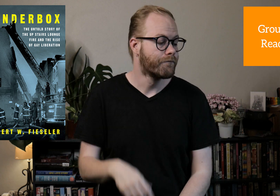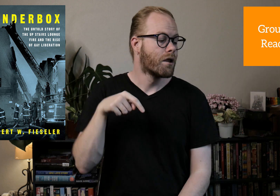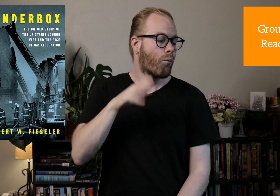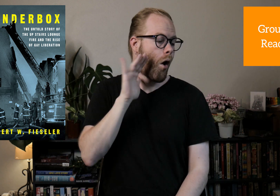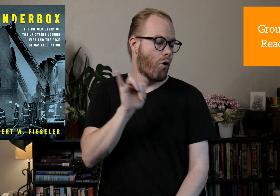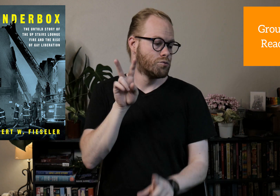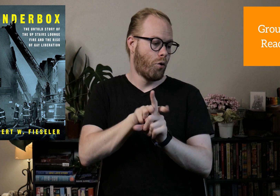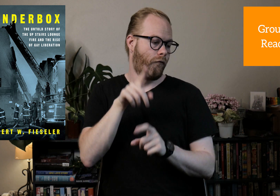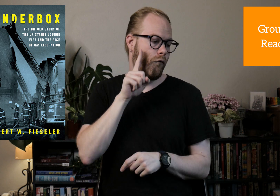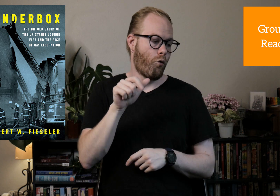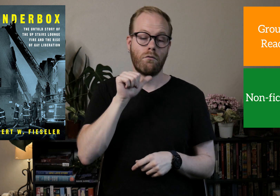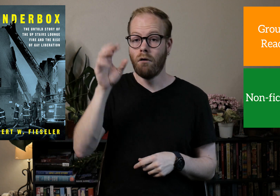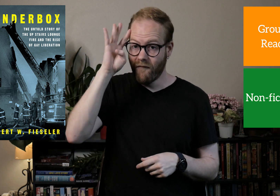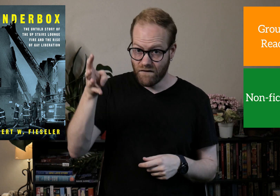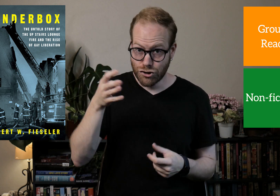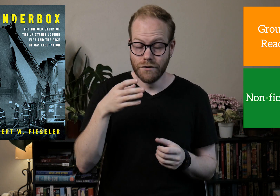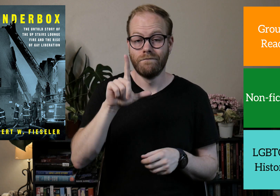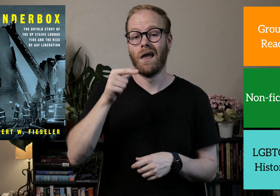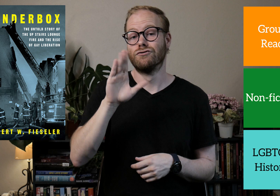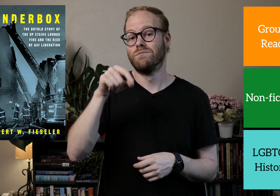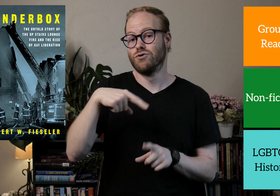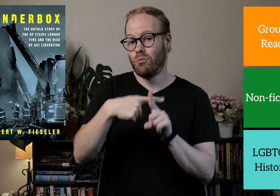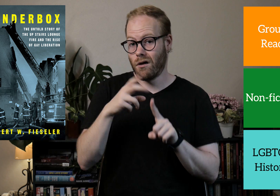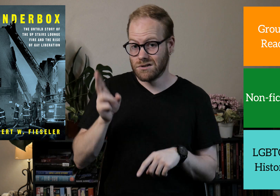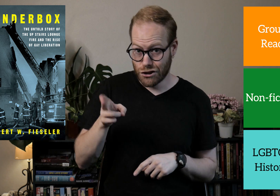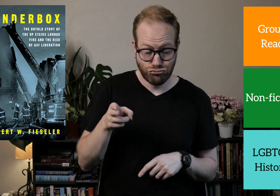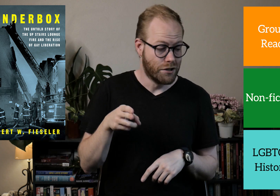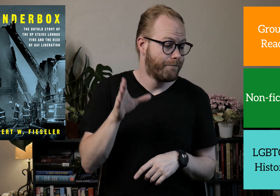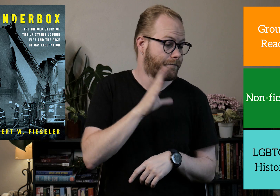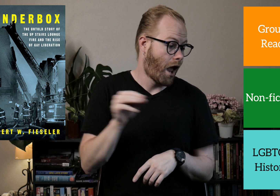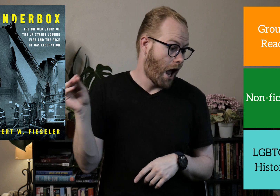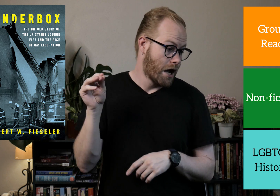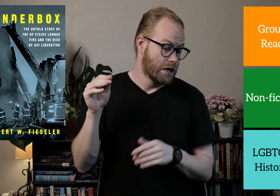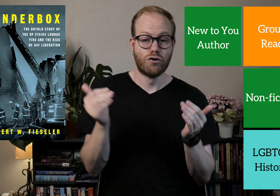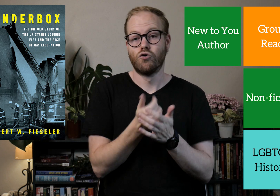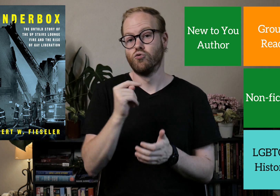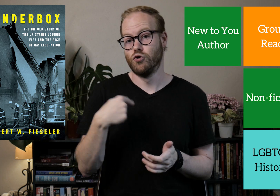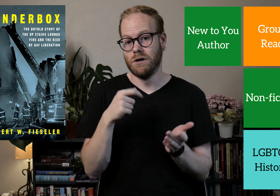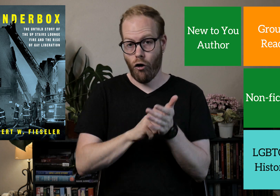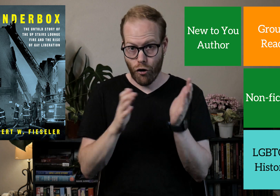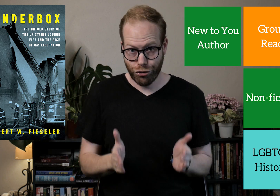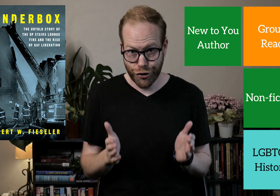This will also cover Non-Fiction, LGBTQ+ History, and New to Me Author.